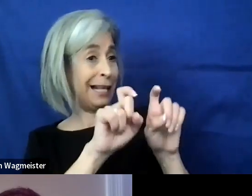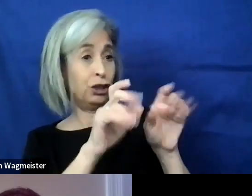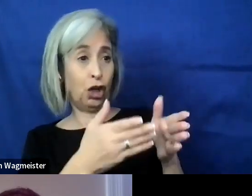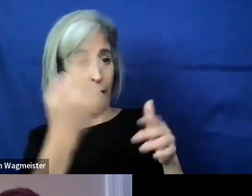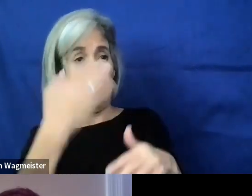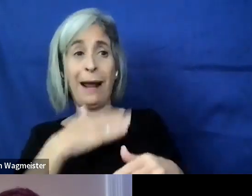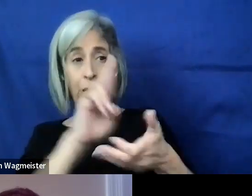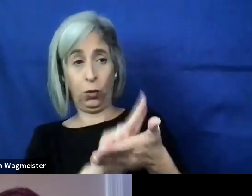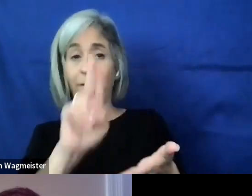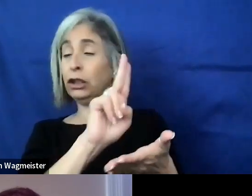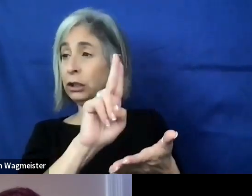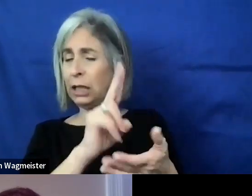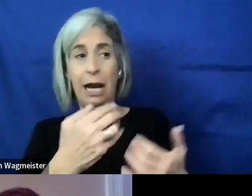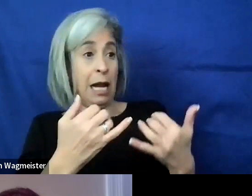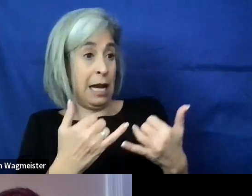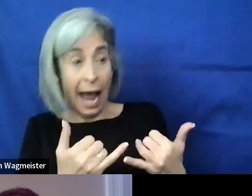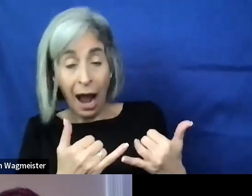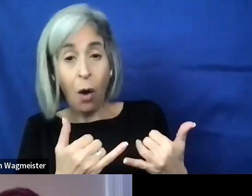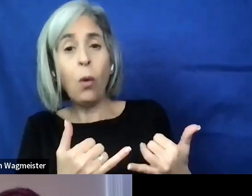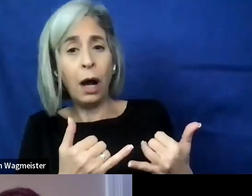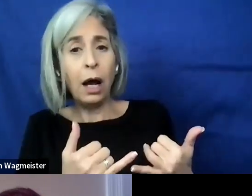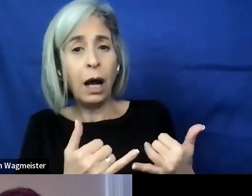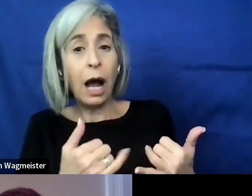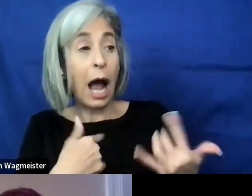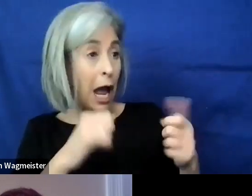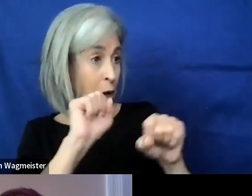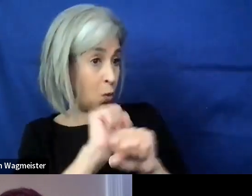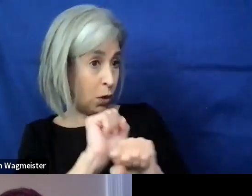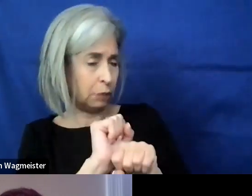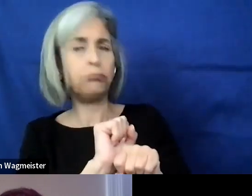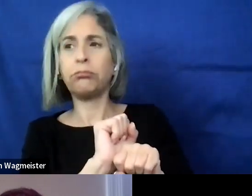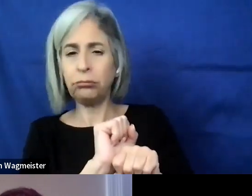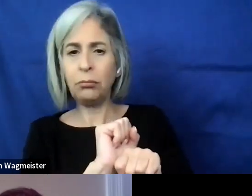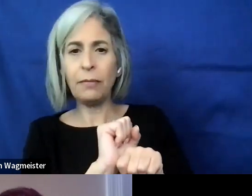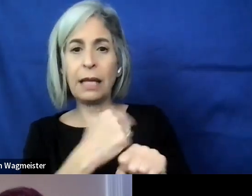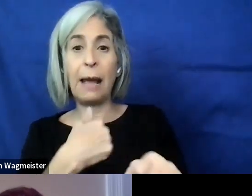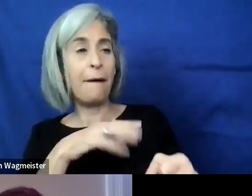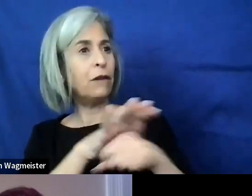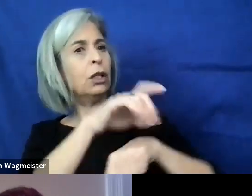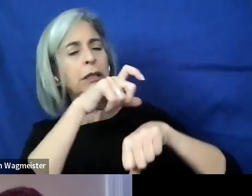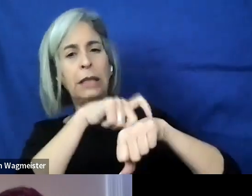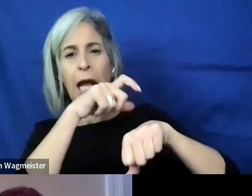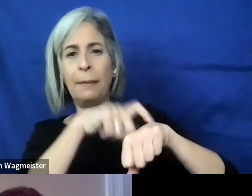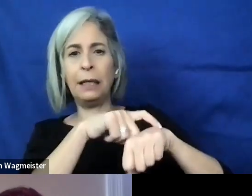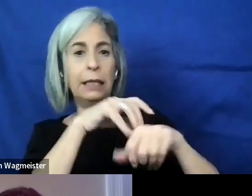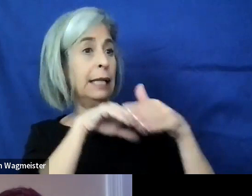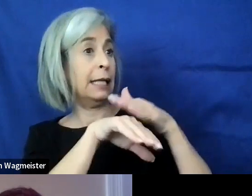And now um where I work, I am a full time accessibility specialist.